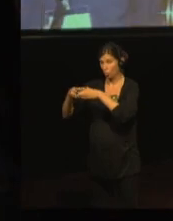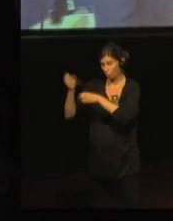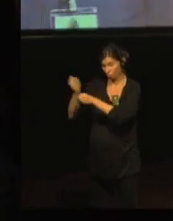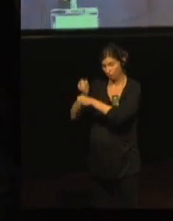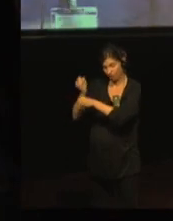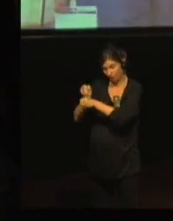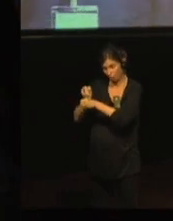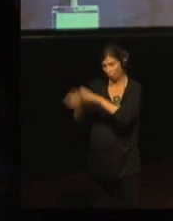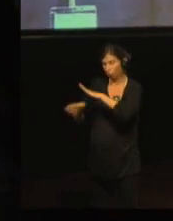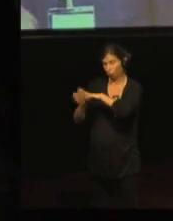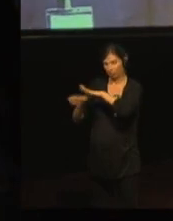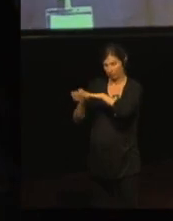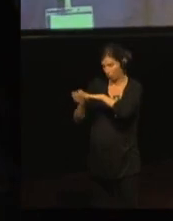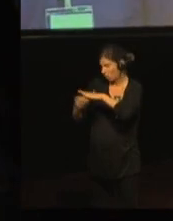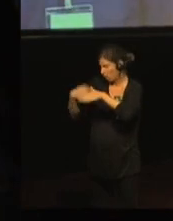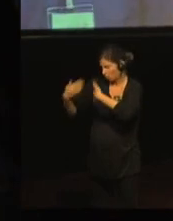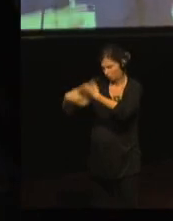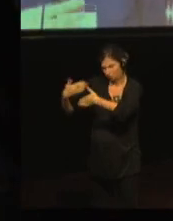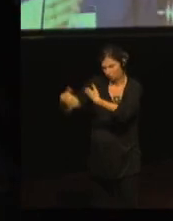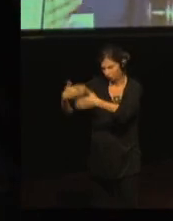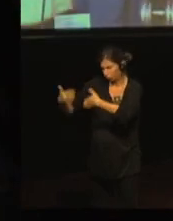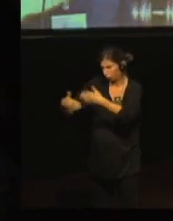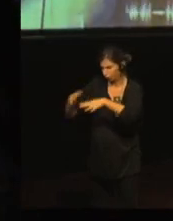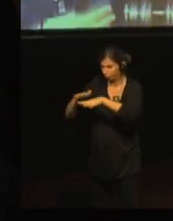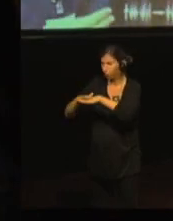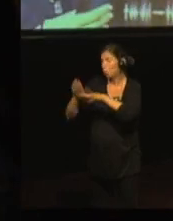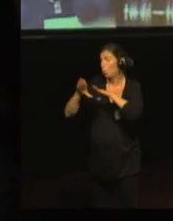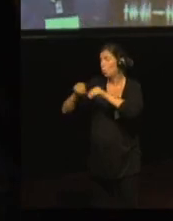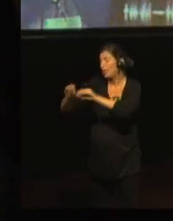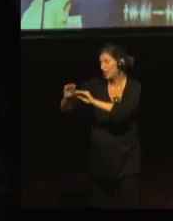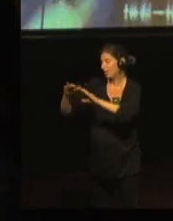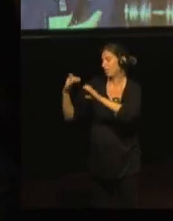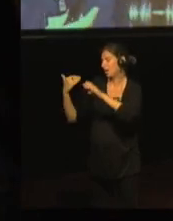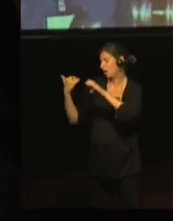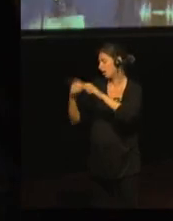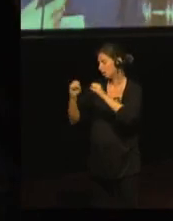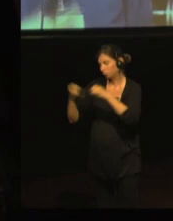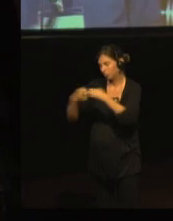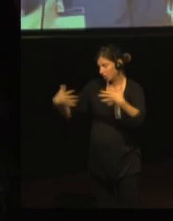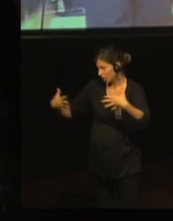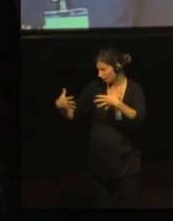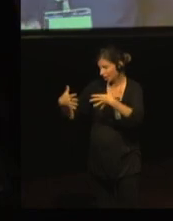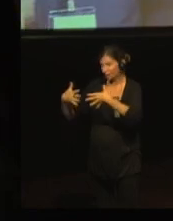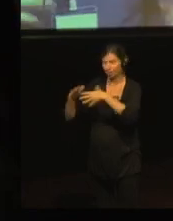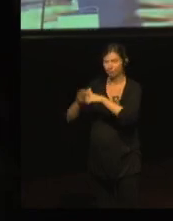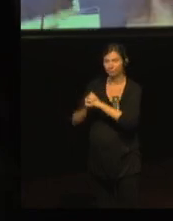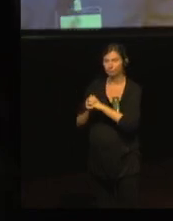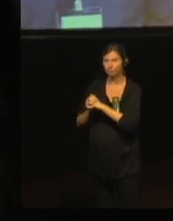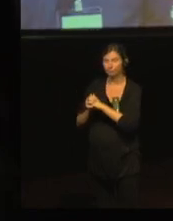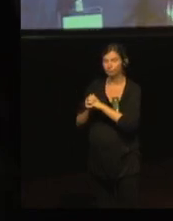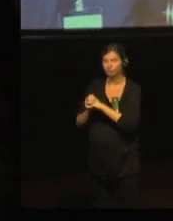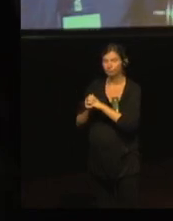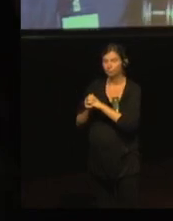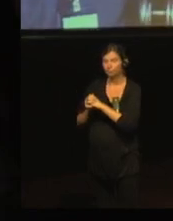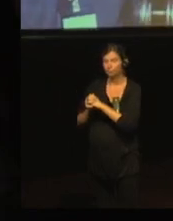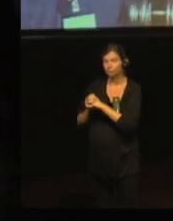email connection, the steering group started to have skype conferences to organise this meeting.